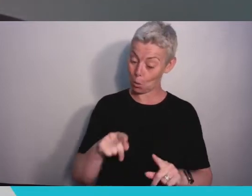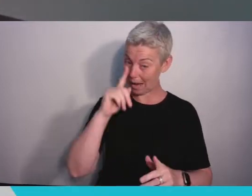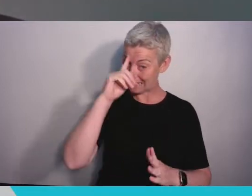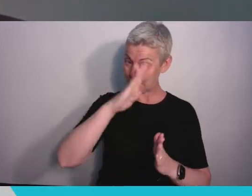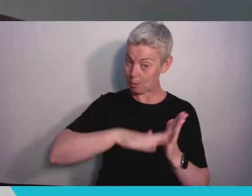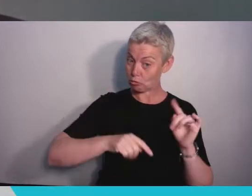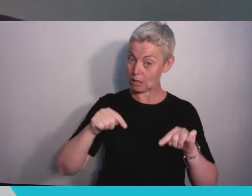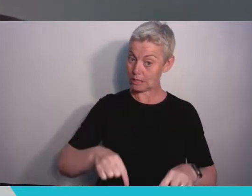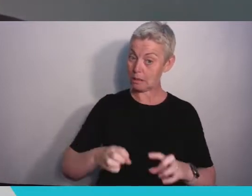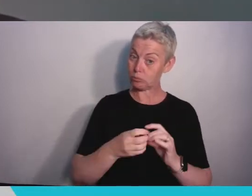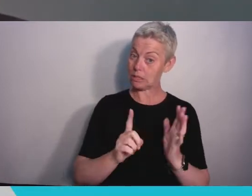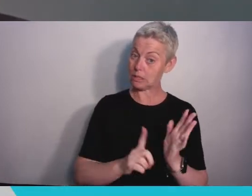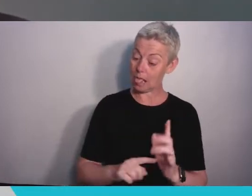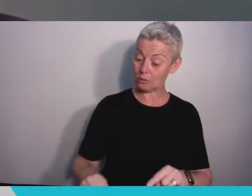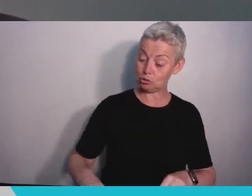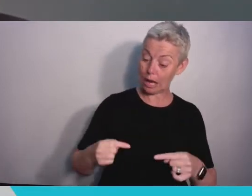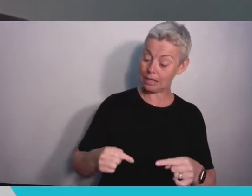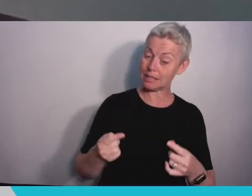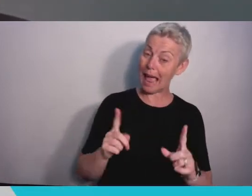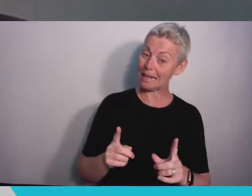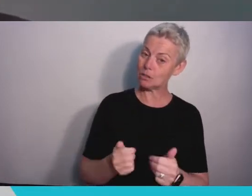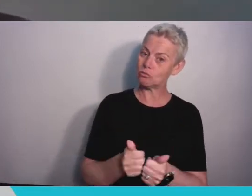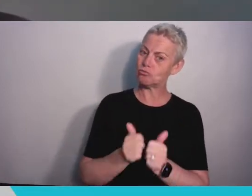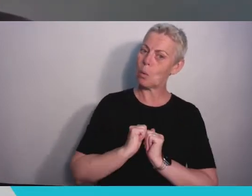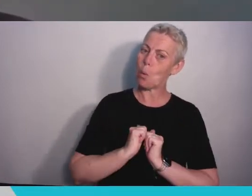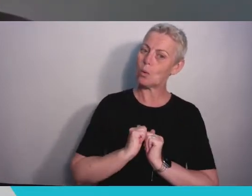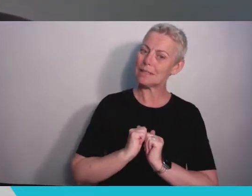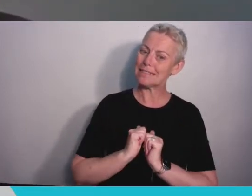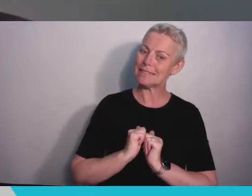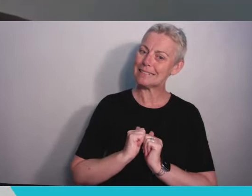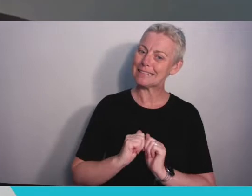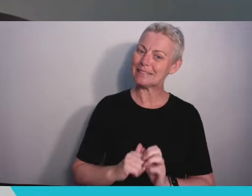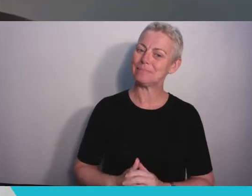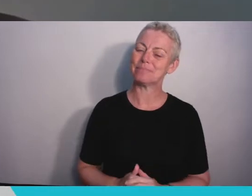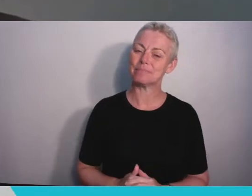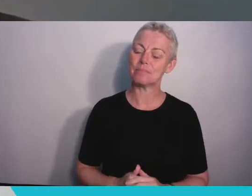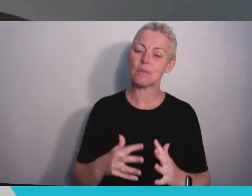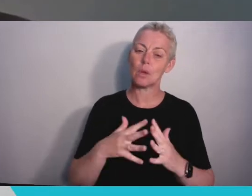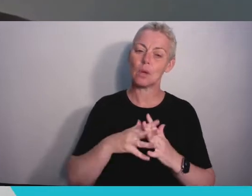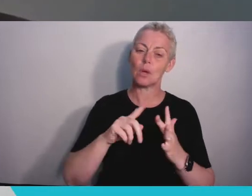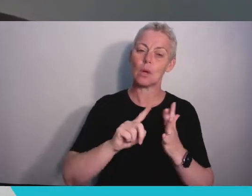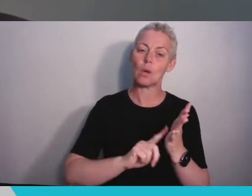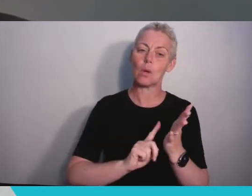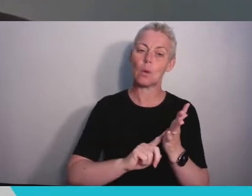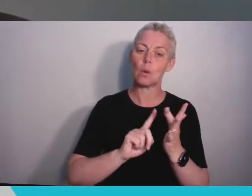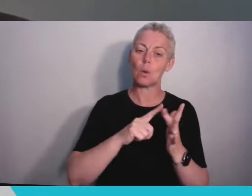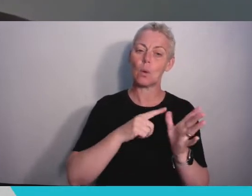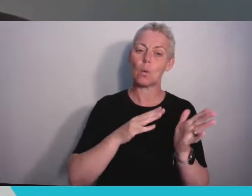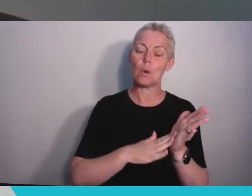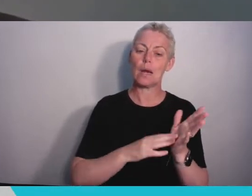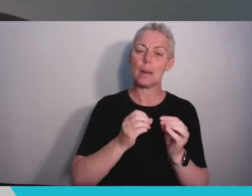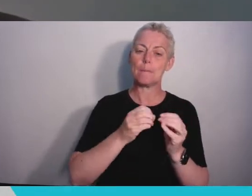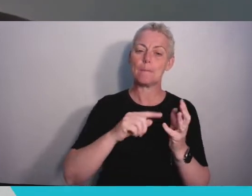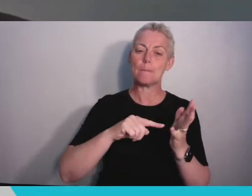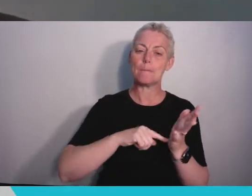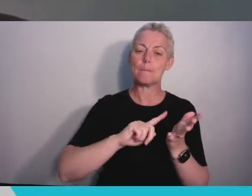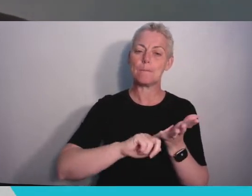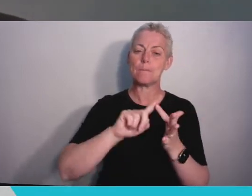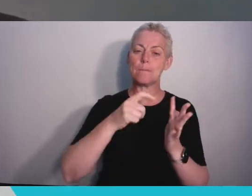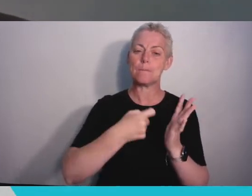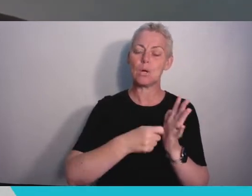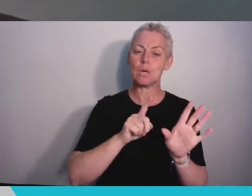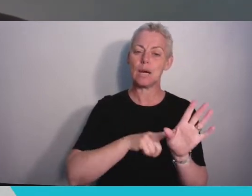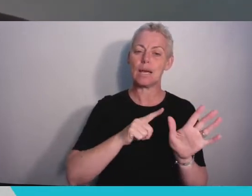really enjoyed it. William Butler Yates said that education is not the filling of a pail